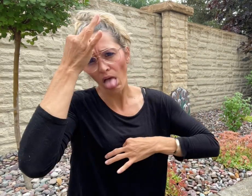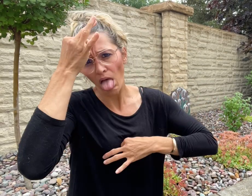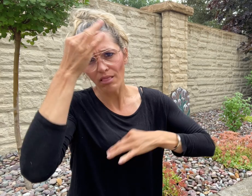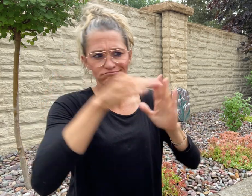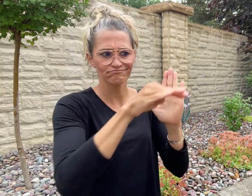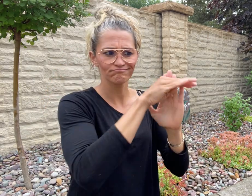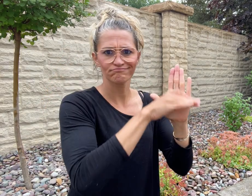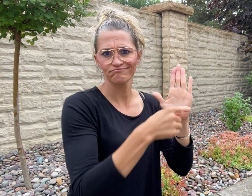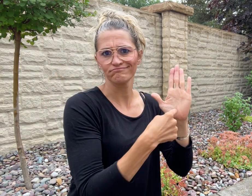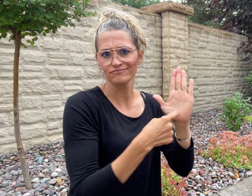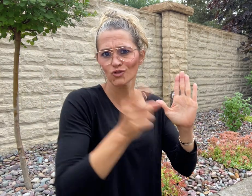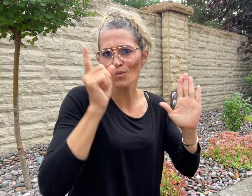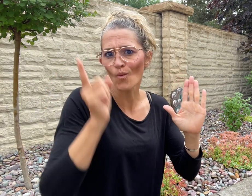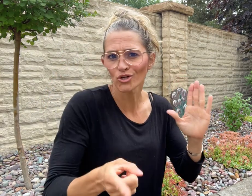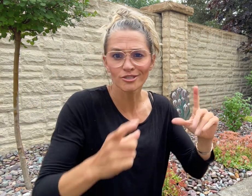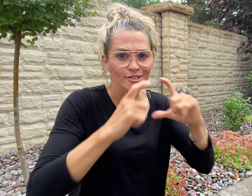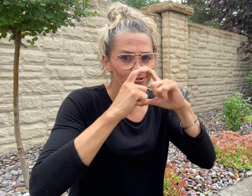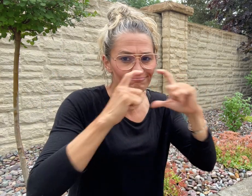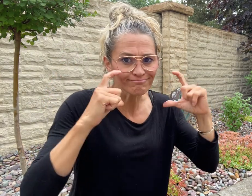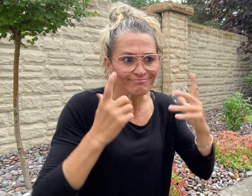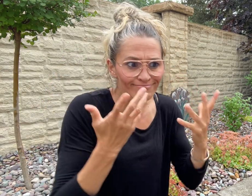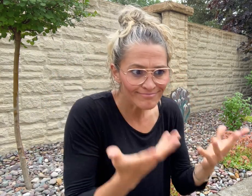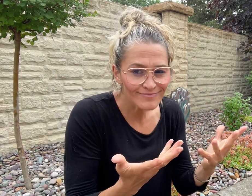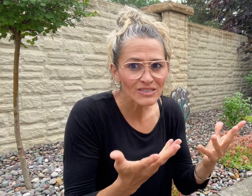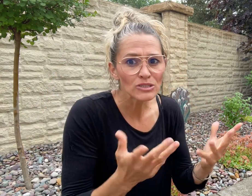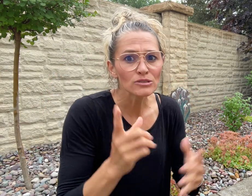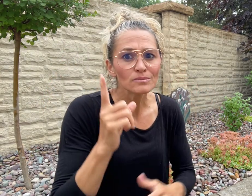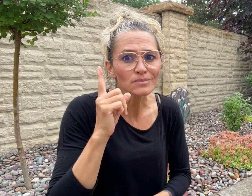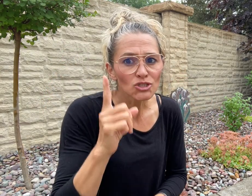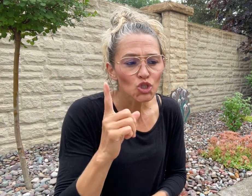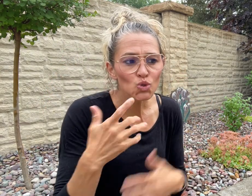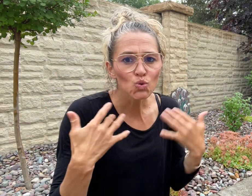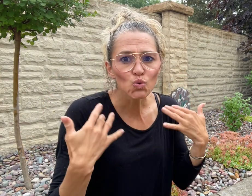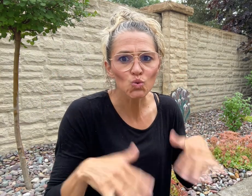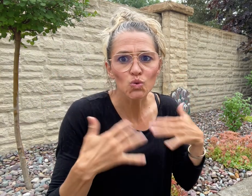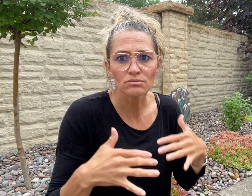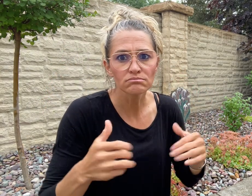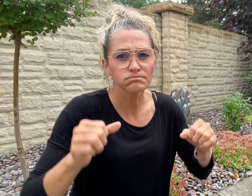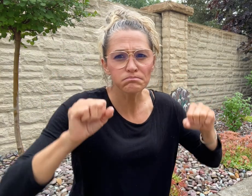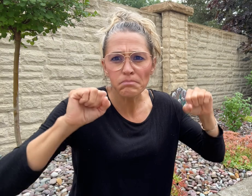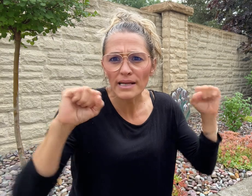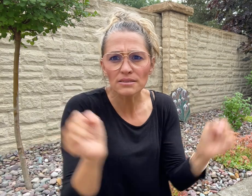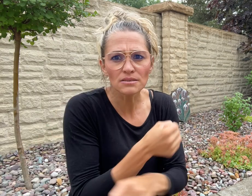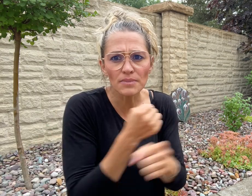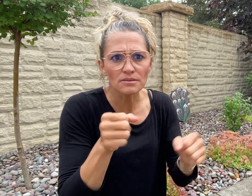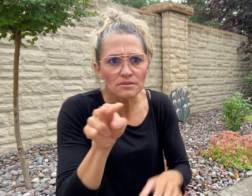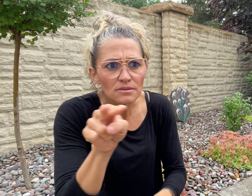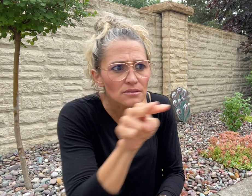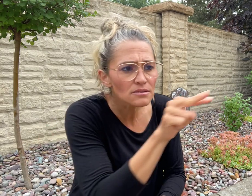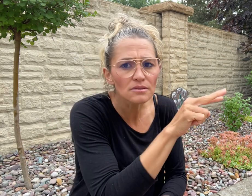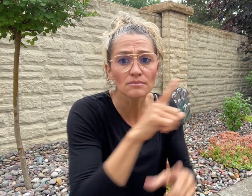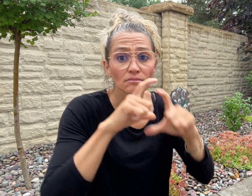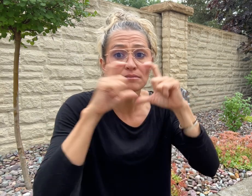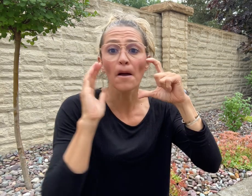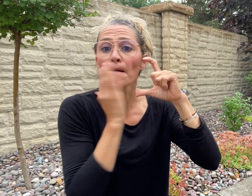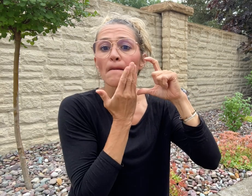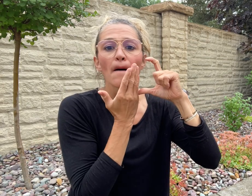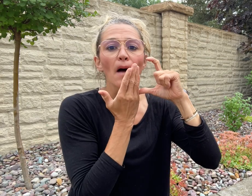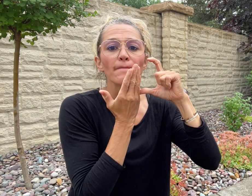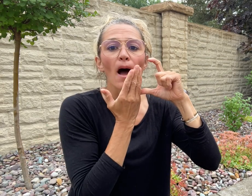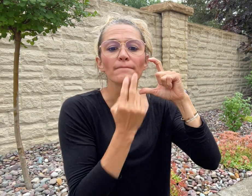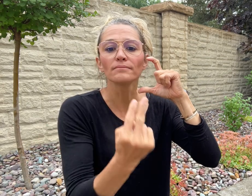to wear face masks due to COVID-19 regulations, which